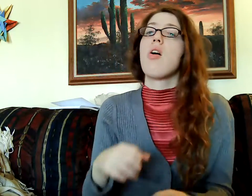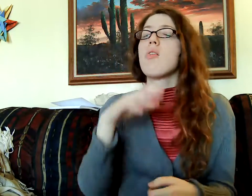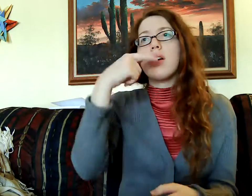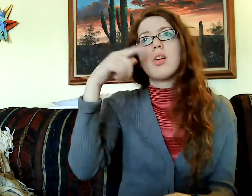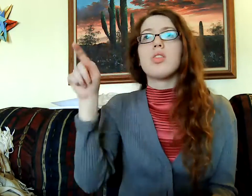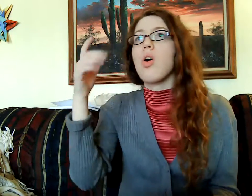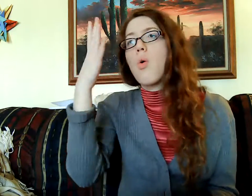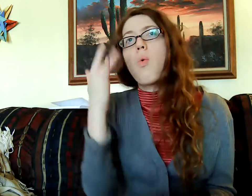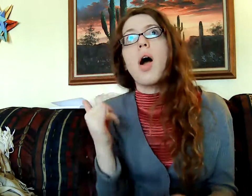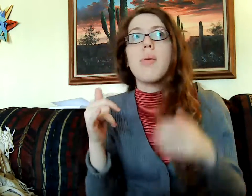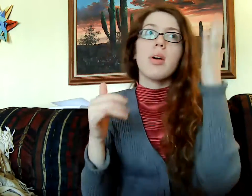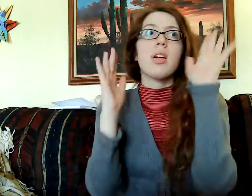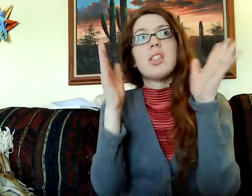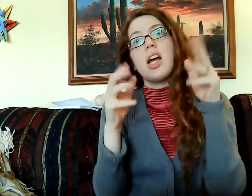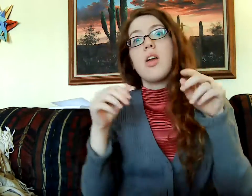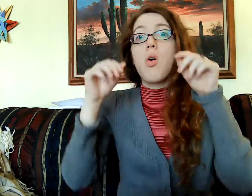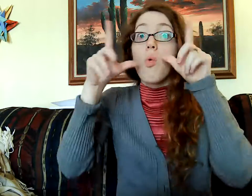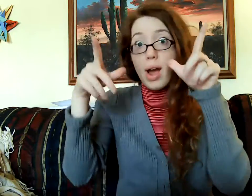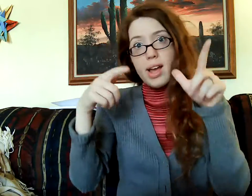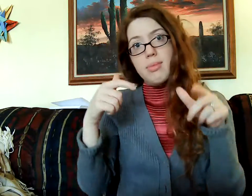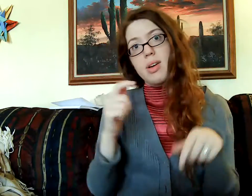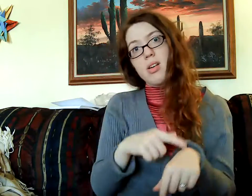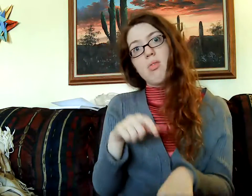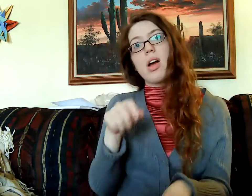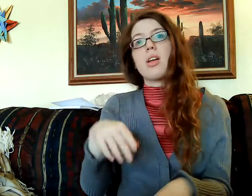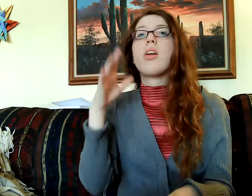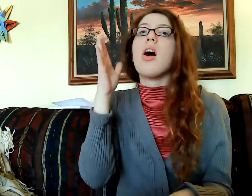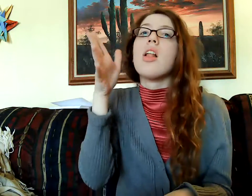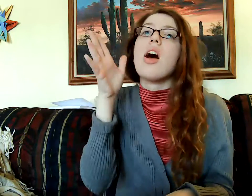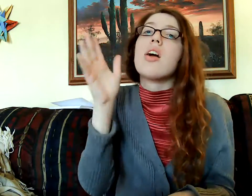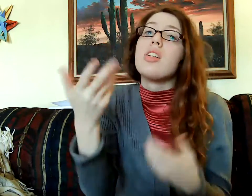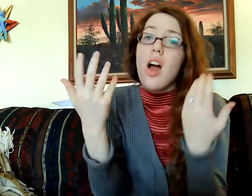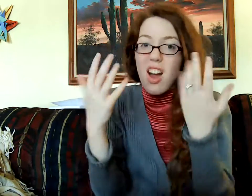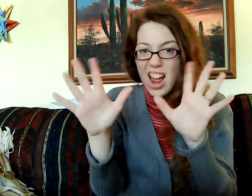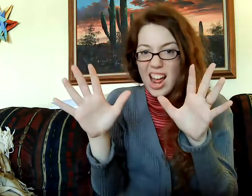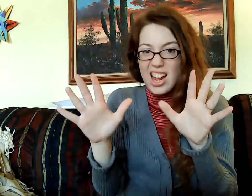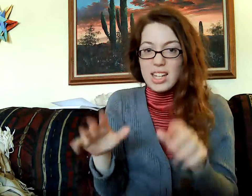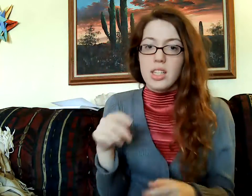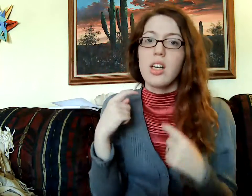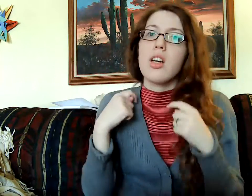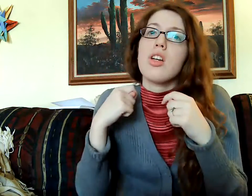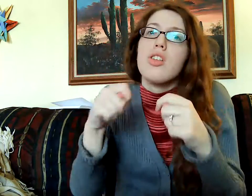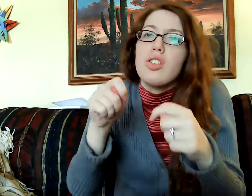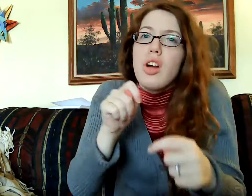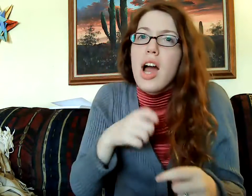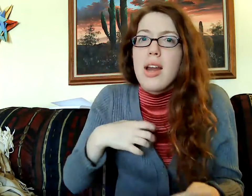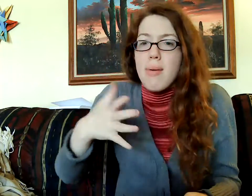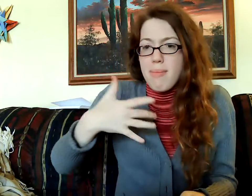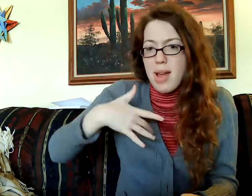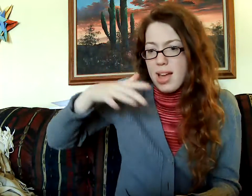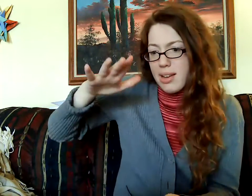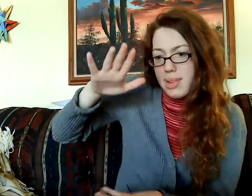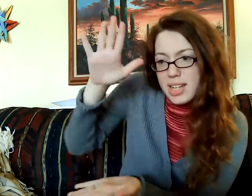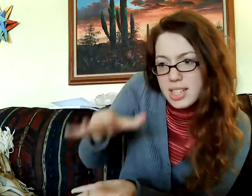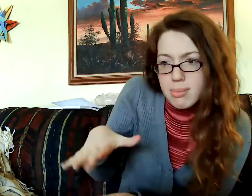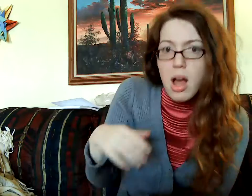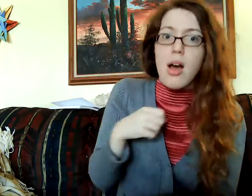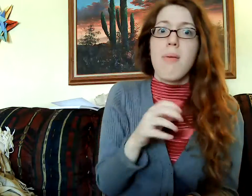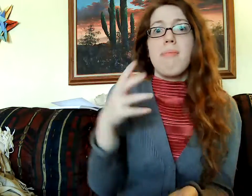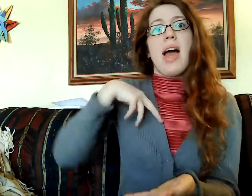I DON'T-CARE. WHY MAKE BELIEVE? WAKE-ME WHEN YOUR YOUR SPEECH FINISH. TRY MAKE MAKE ME SMALL,